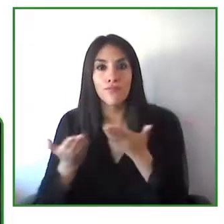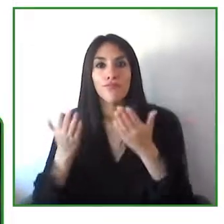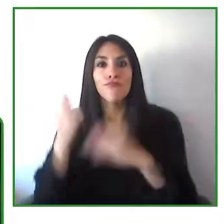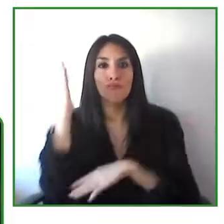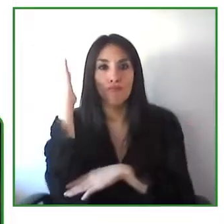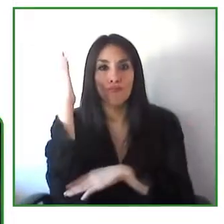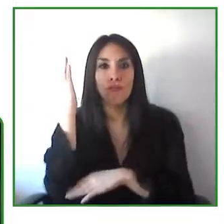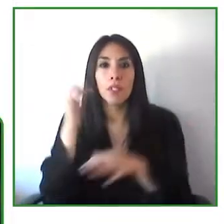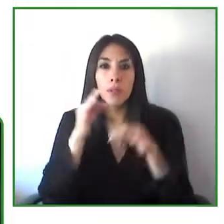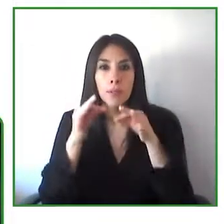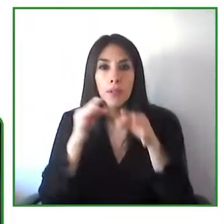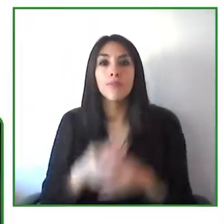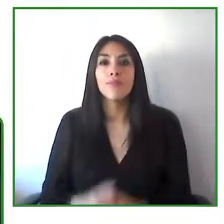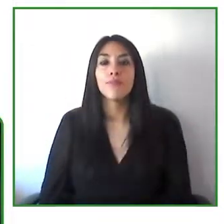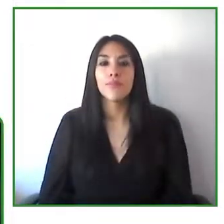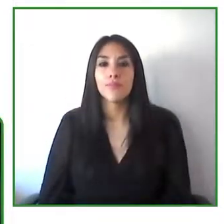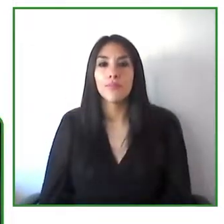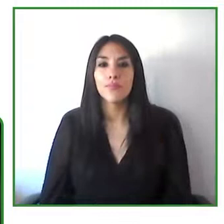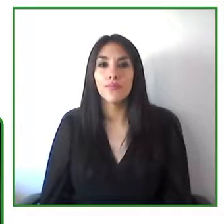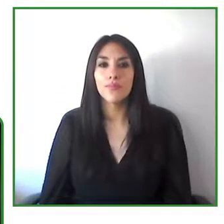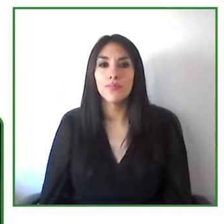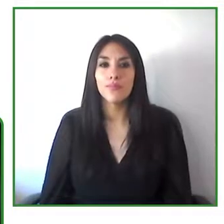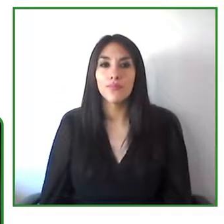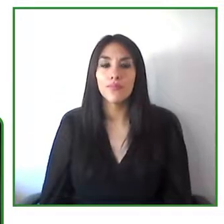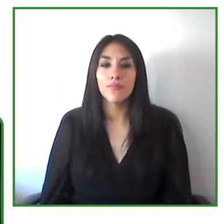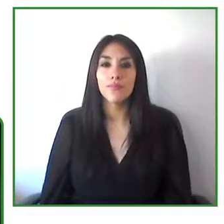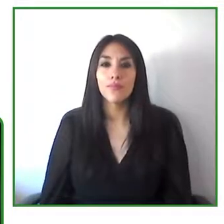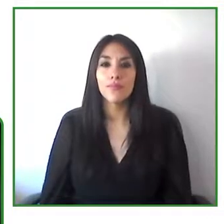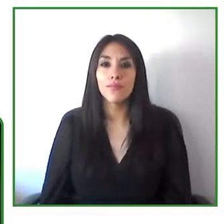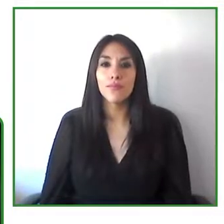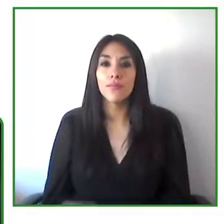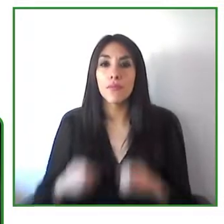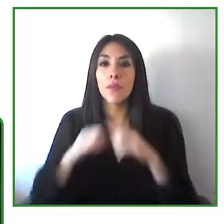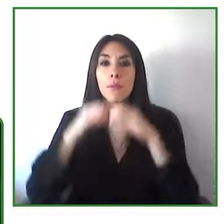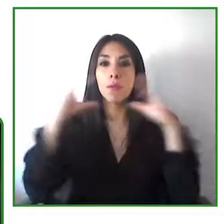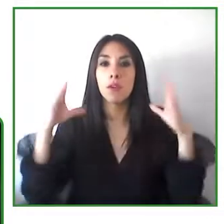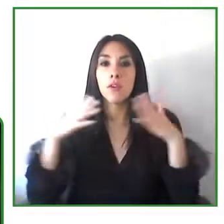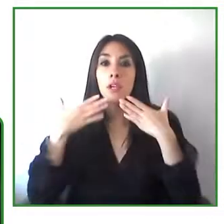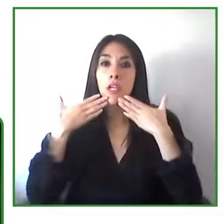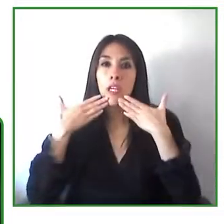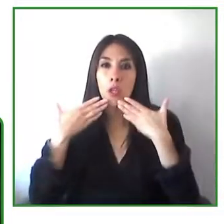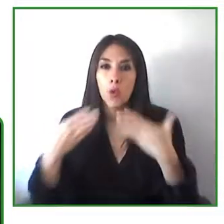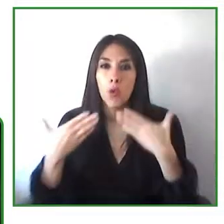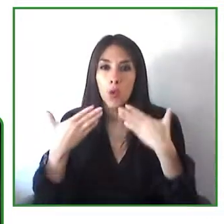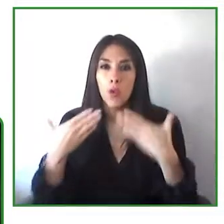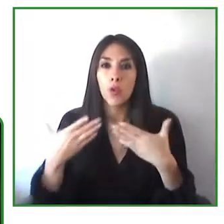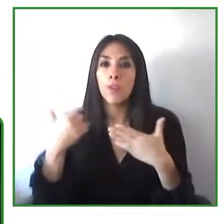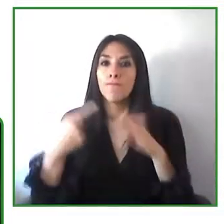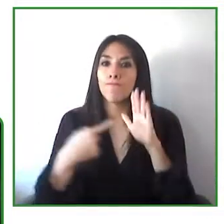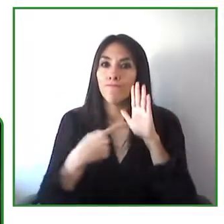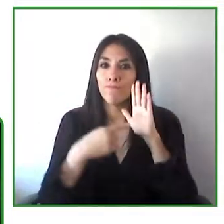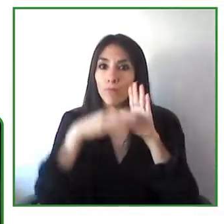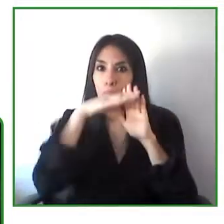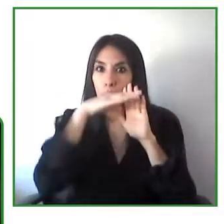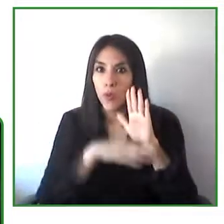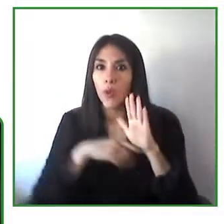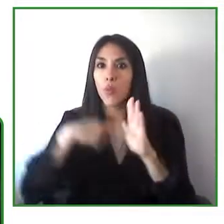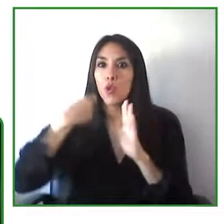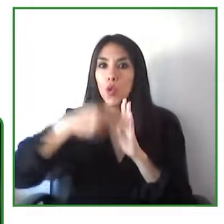Thank you very much for the introduction and I’ll start by presenting myself.